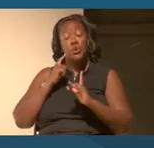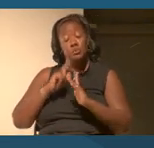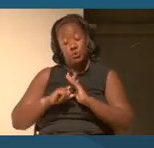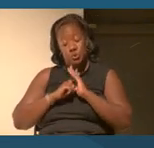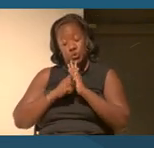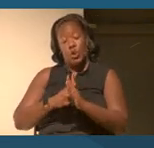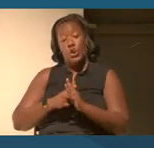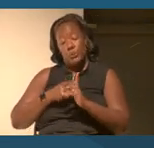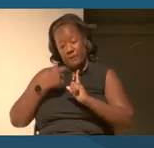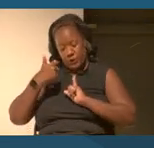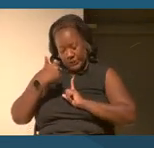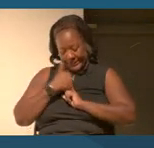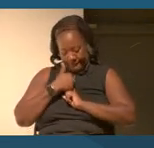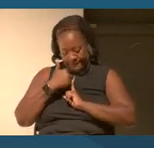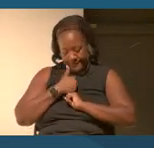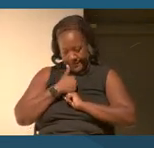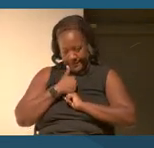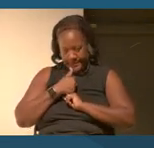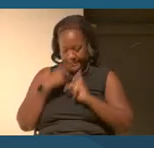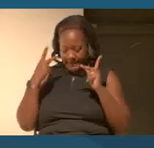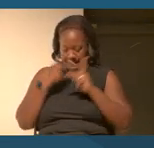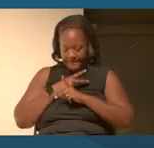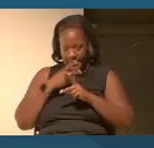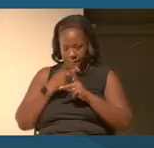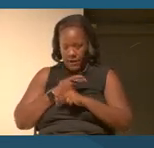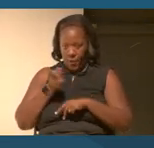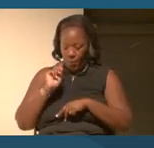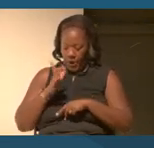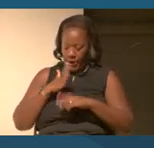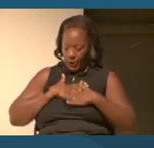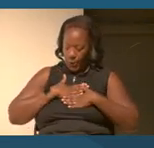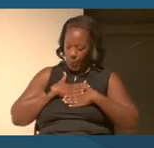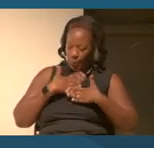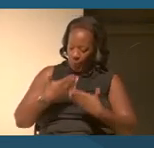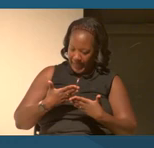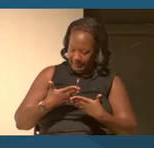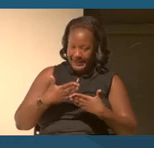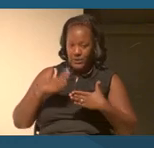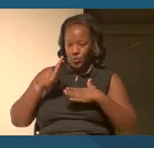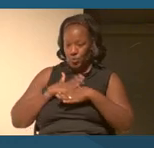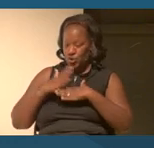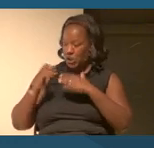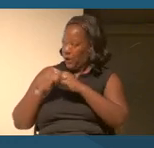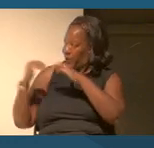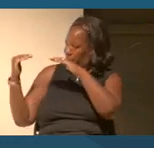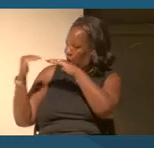Figure out where you are willing to share with your colleagues, where you are on your